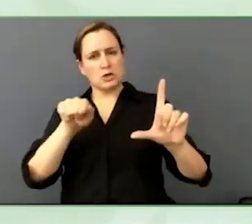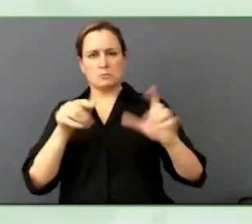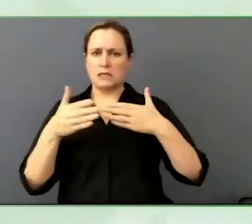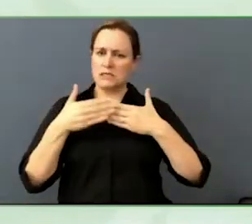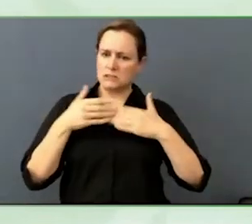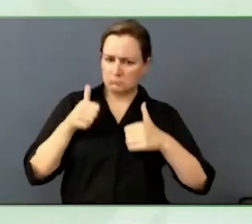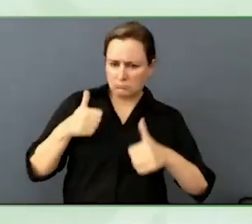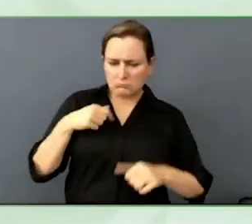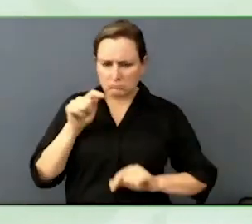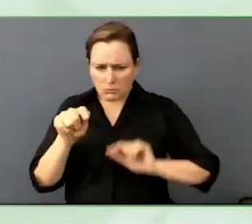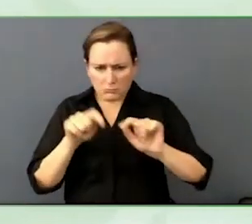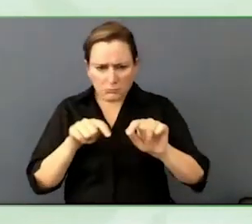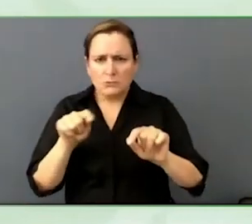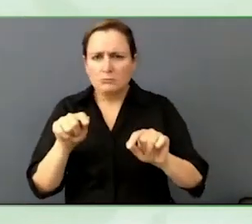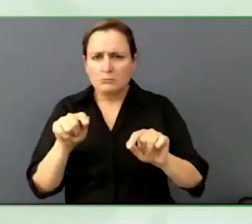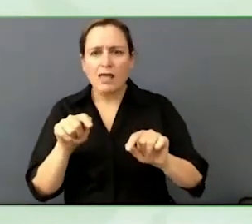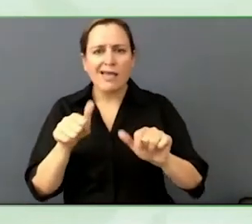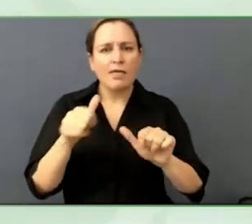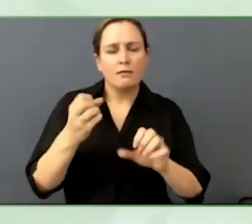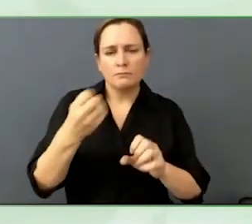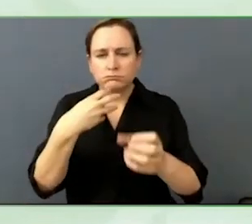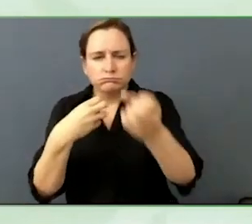It is almost, to me, it is almost like Wikipedia.